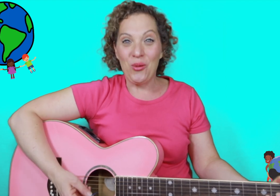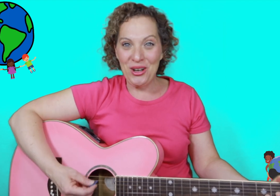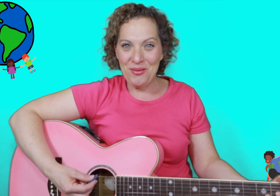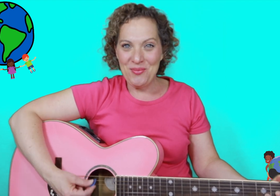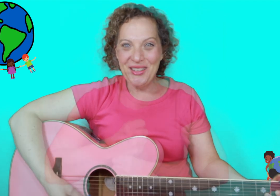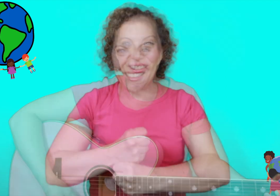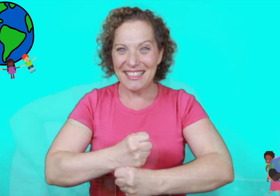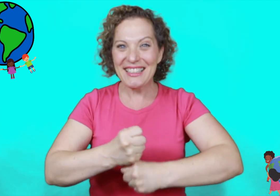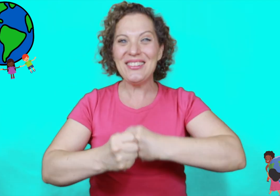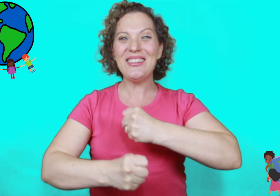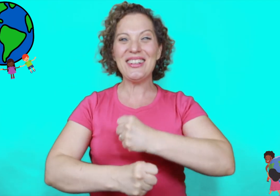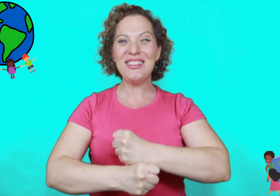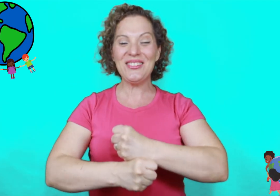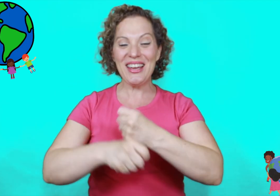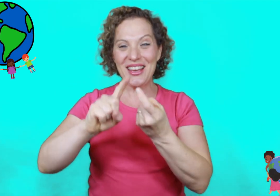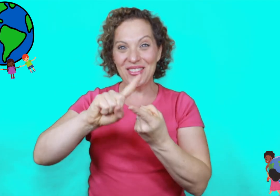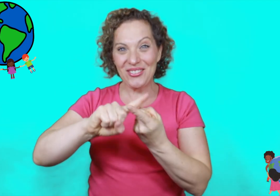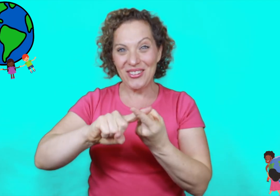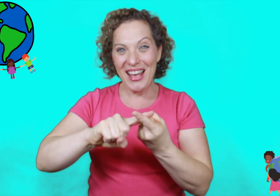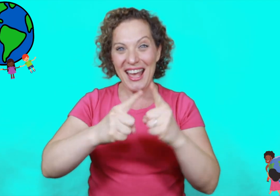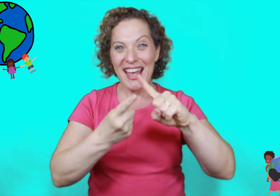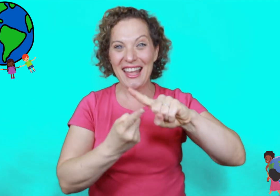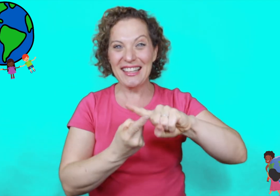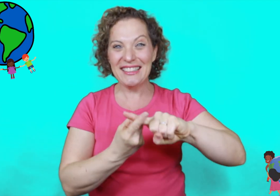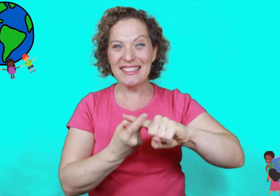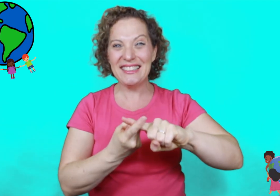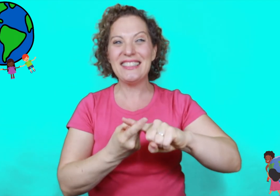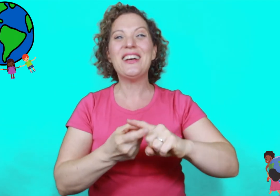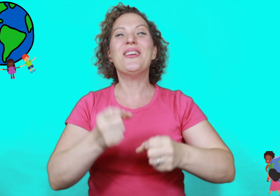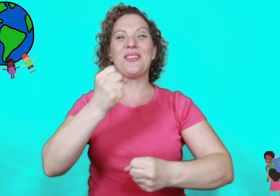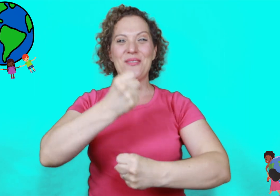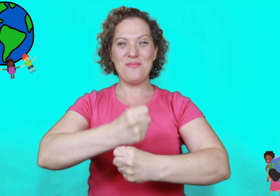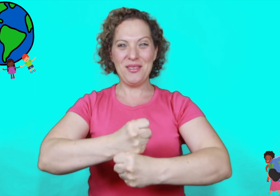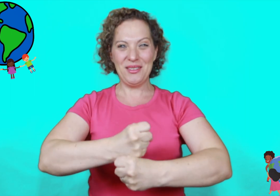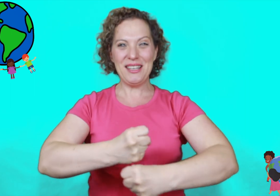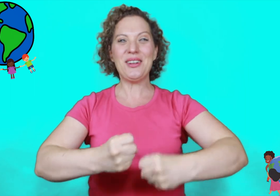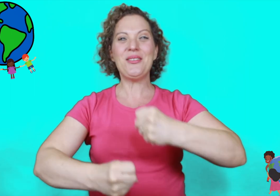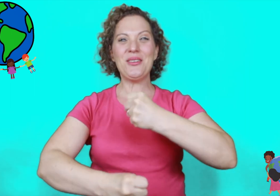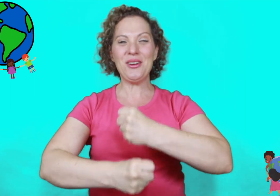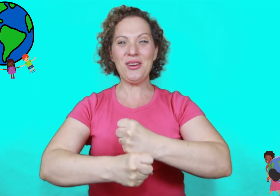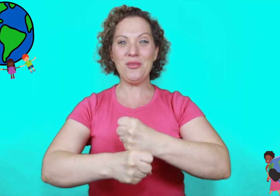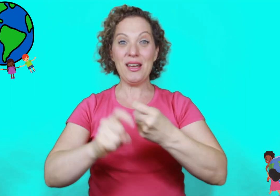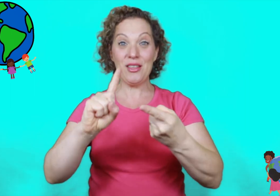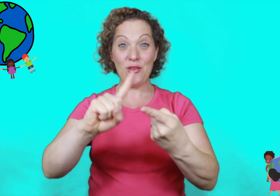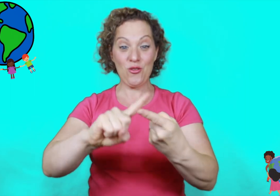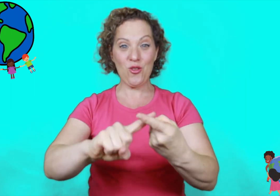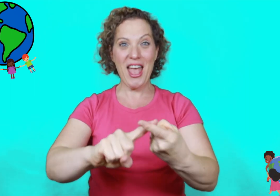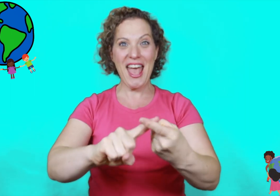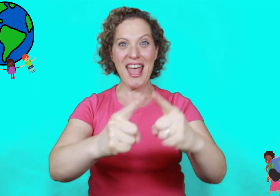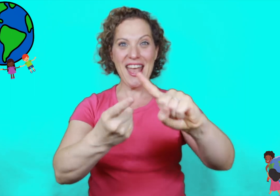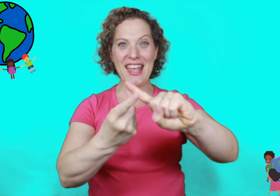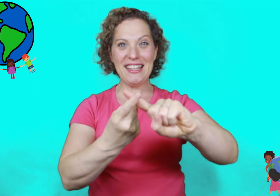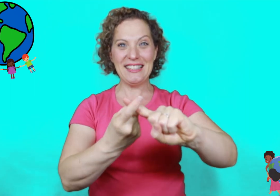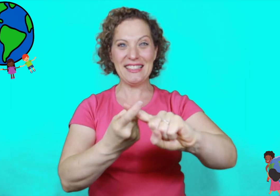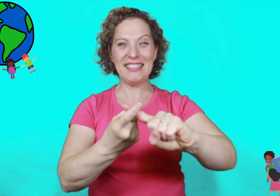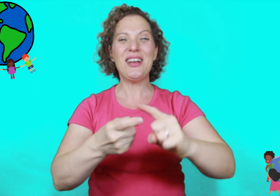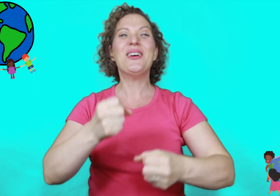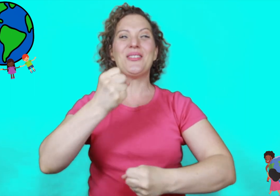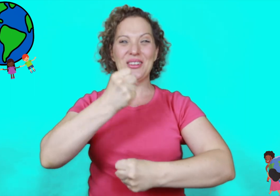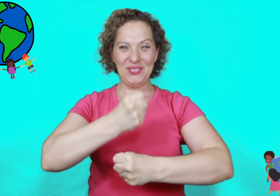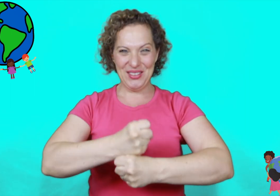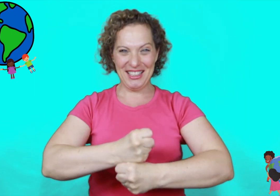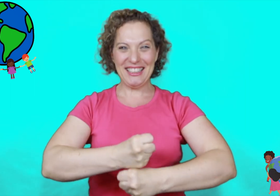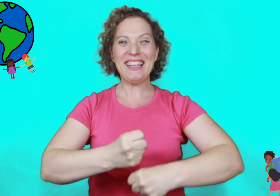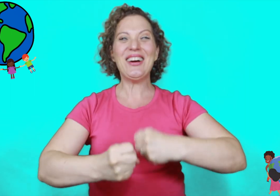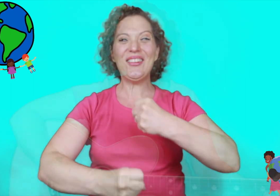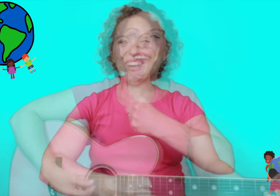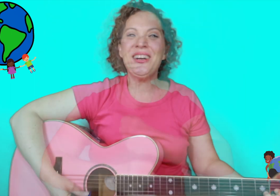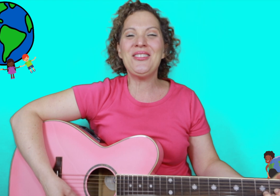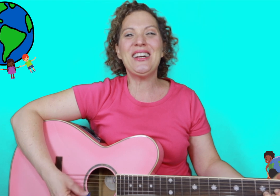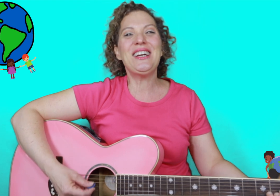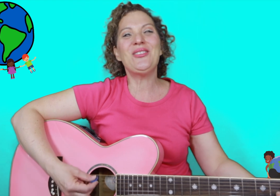we're building a world with friends we're building a world with friends we're building a world with